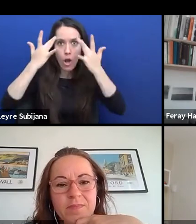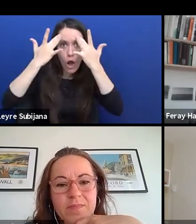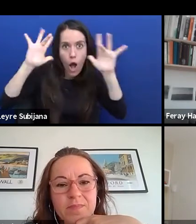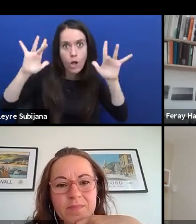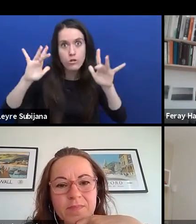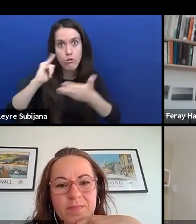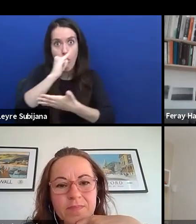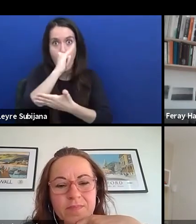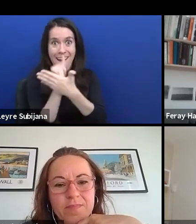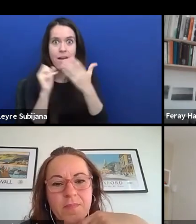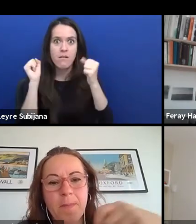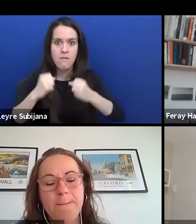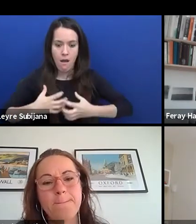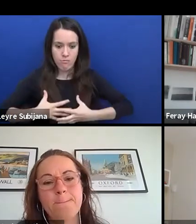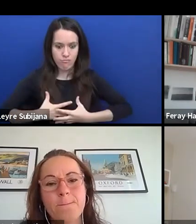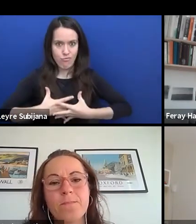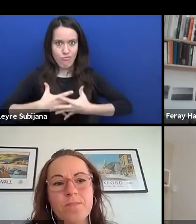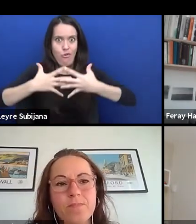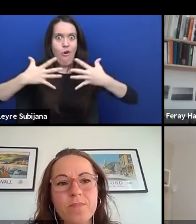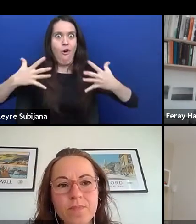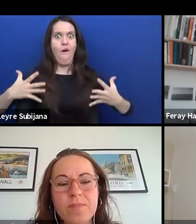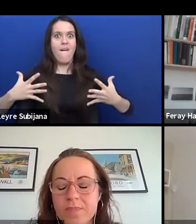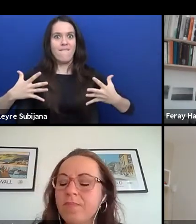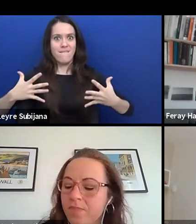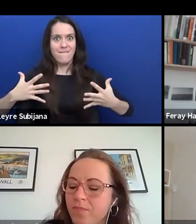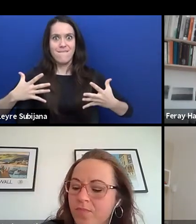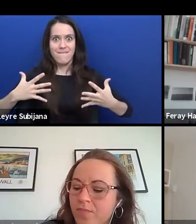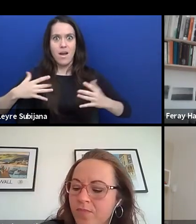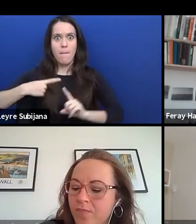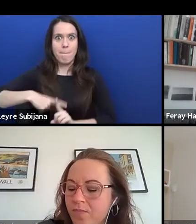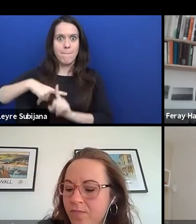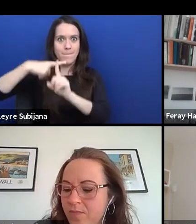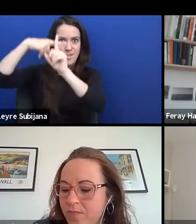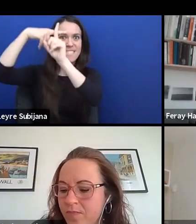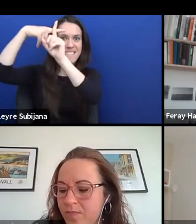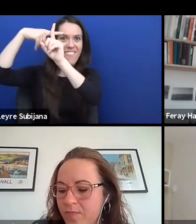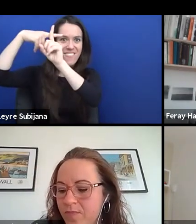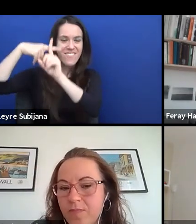And when you're doing a discussion,